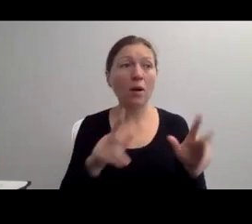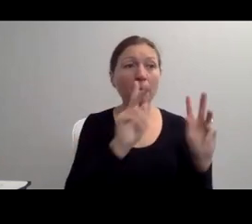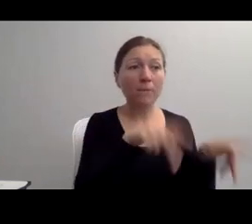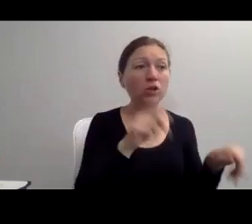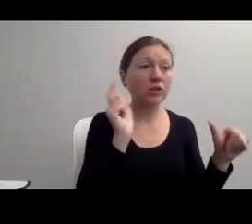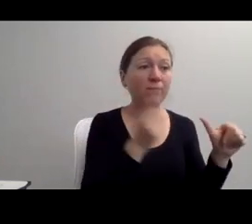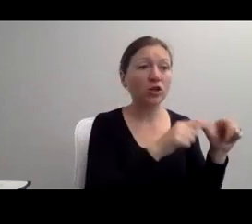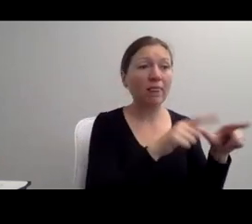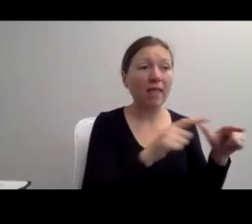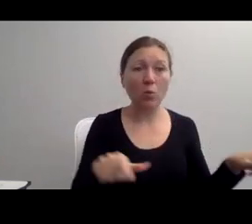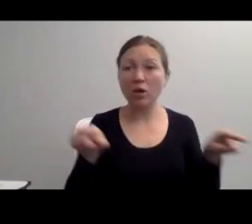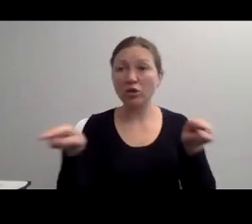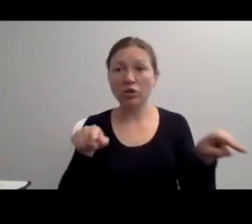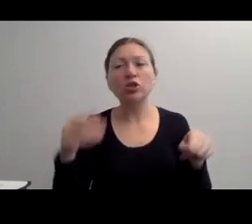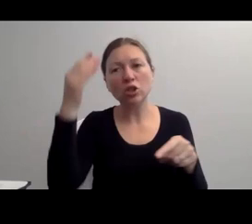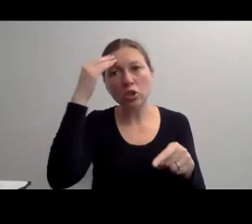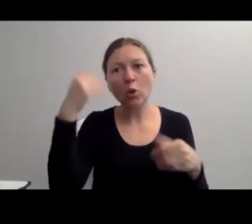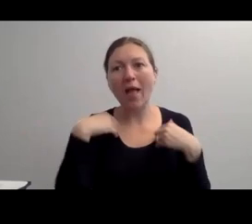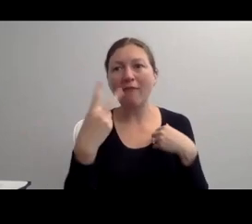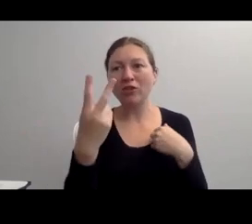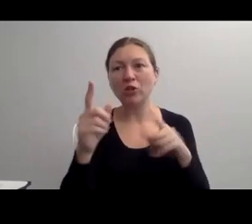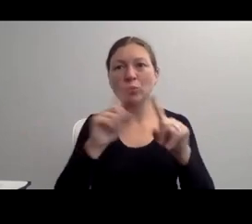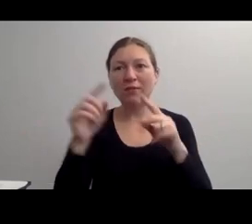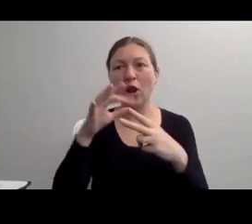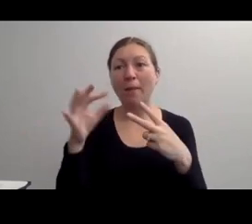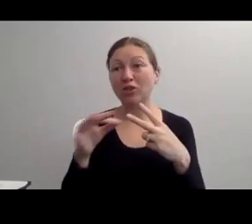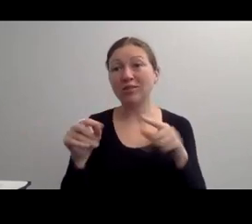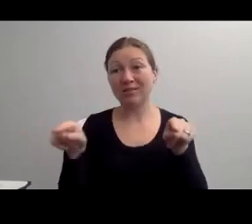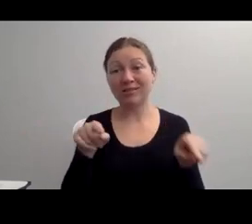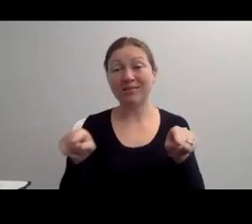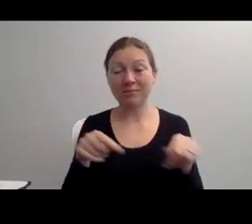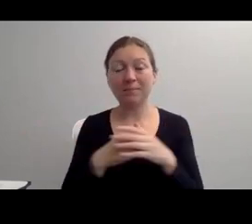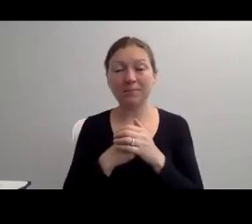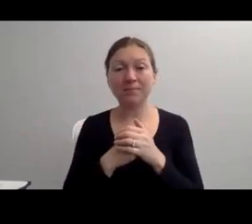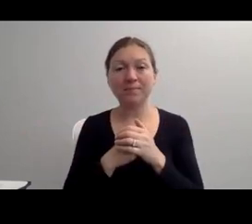THEY HAVE ONE NON-DISABLED ACTOR PLAYING A DISABLED ACTOR.